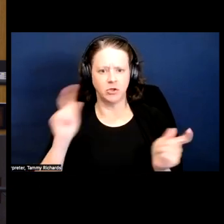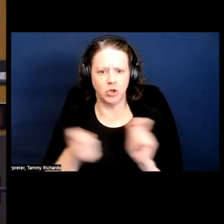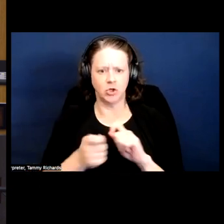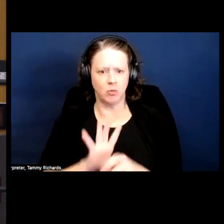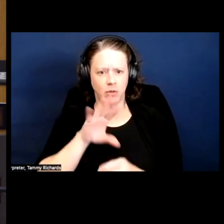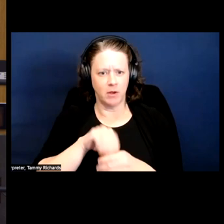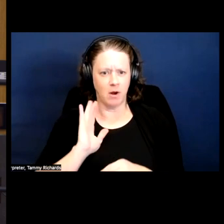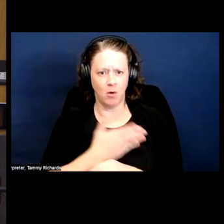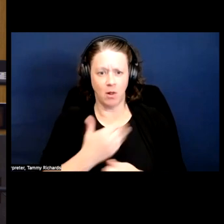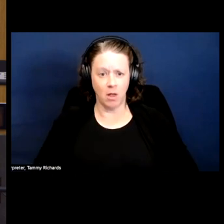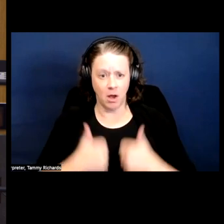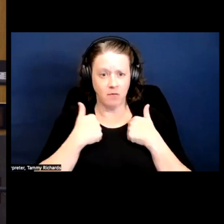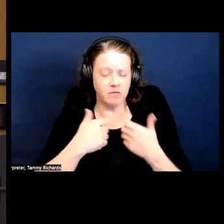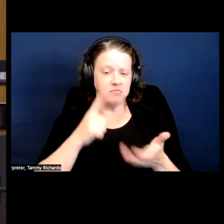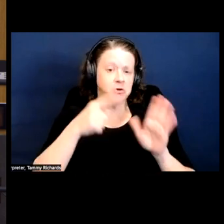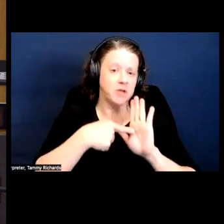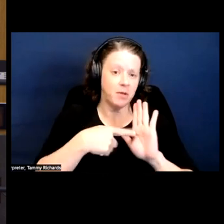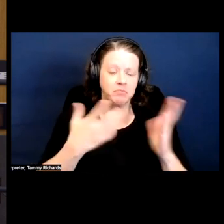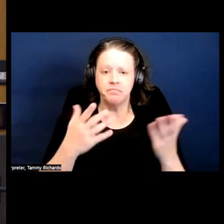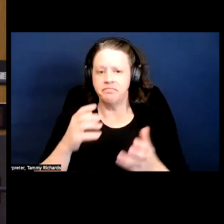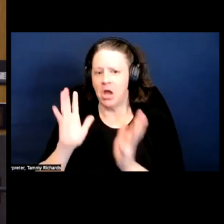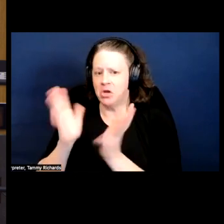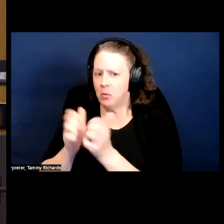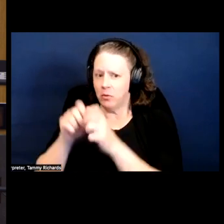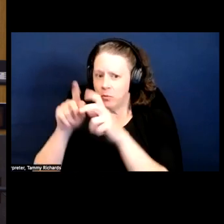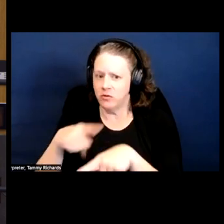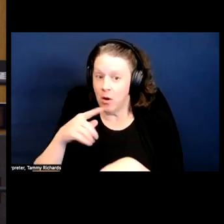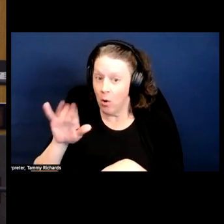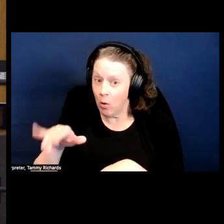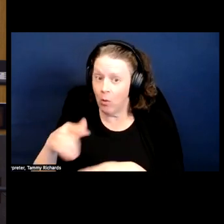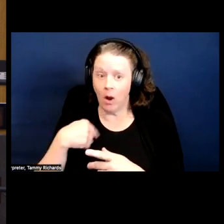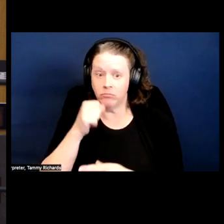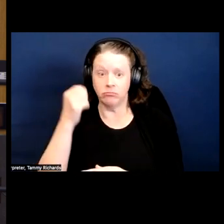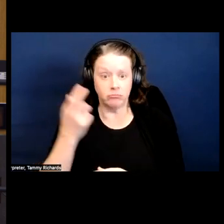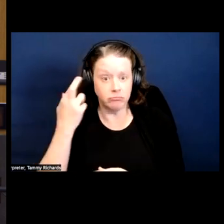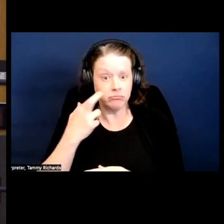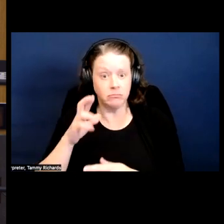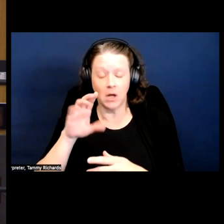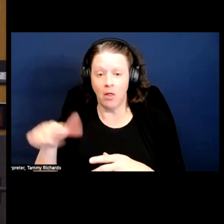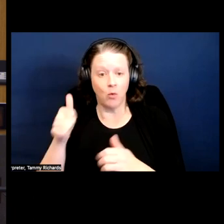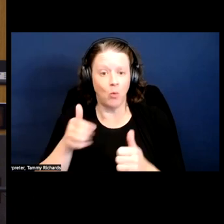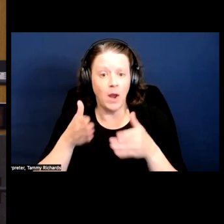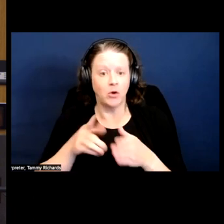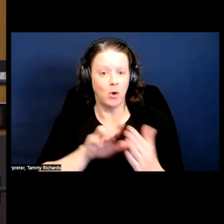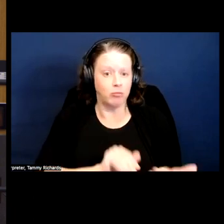So that might be talking to someone to realize, like, oh, there's another way of approaching this or I'm not alone in this.